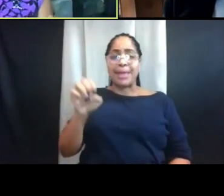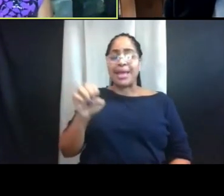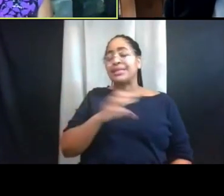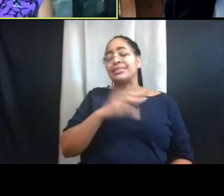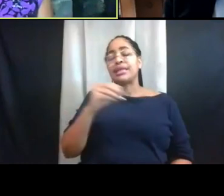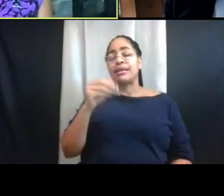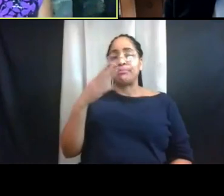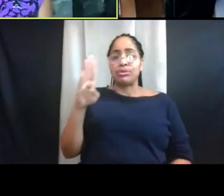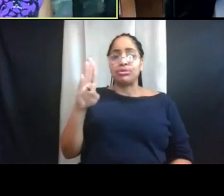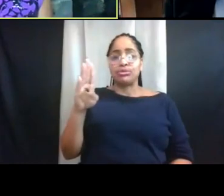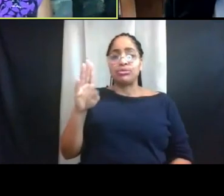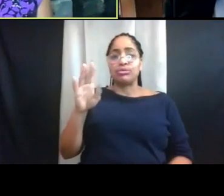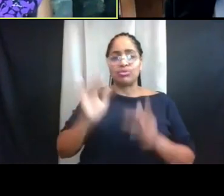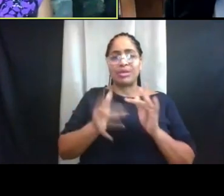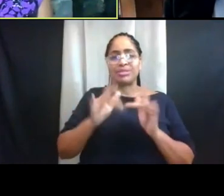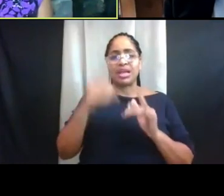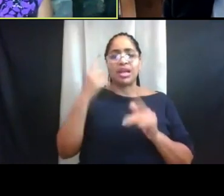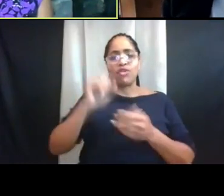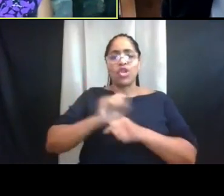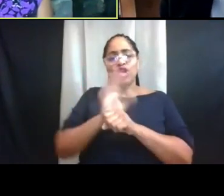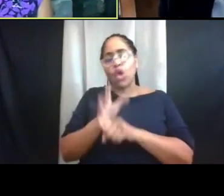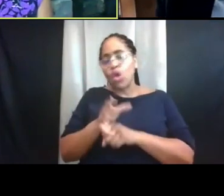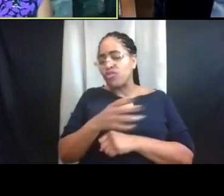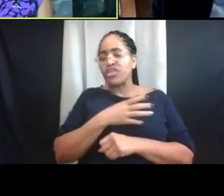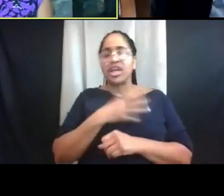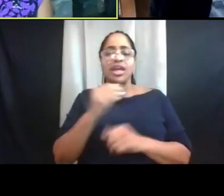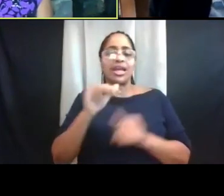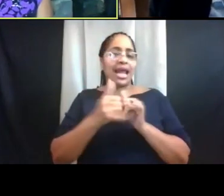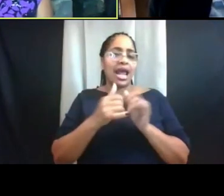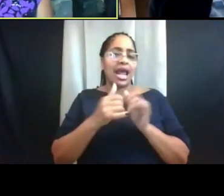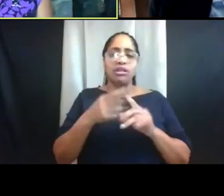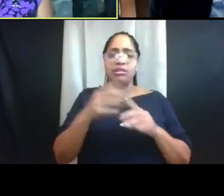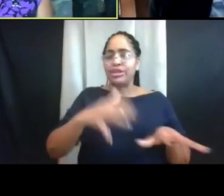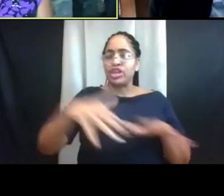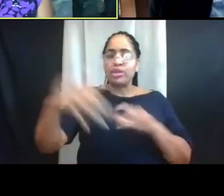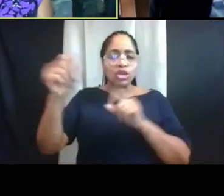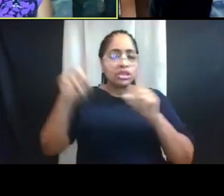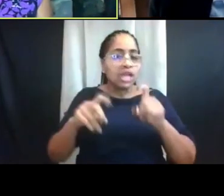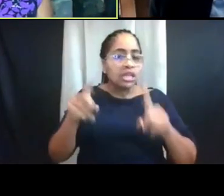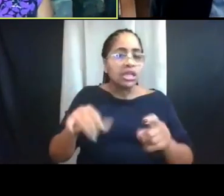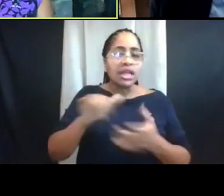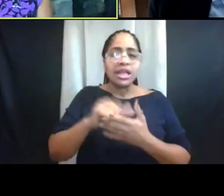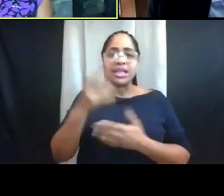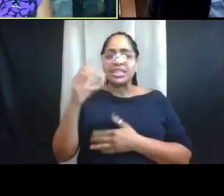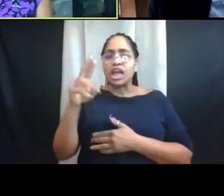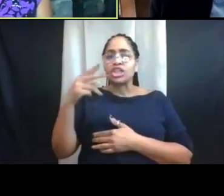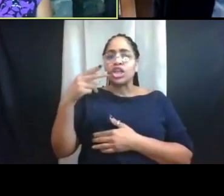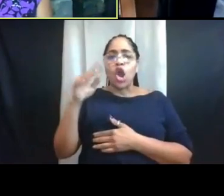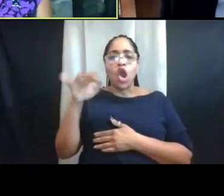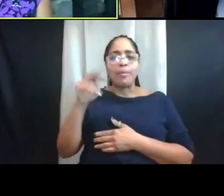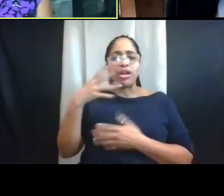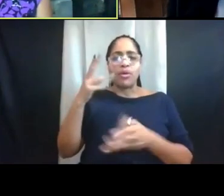and all the details around departure testing that Dr. Harmon mentioned. I wanna try to keep my comments brief,